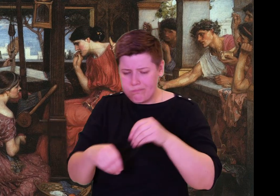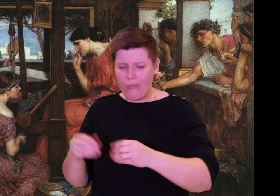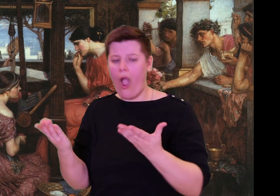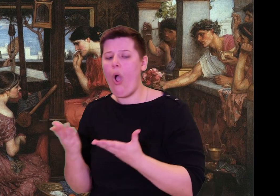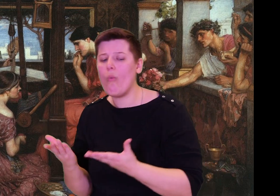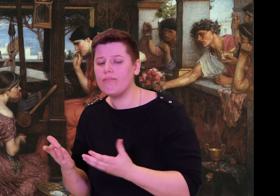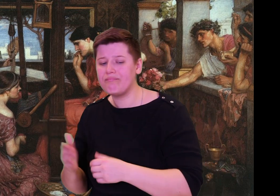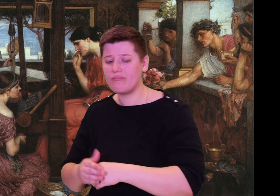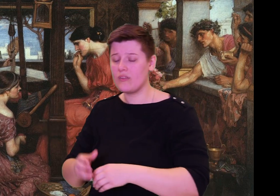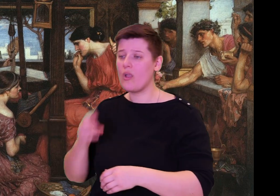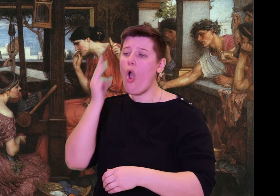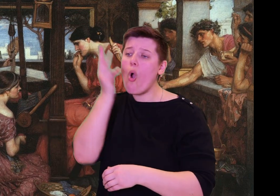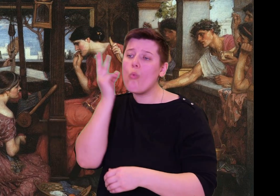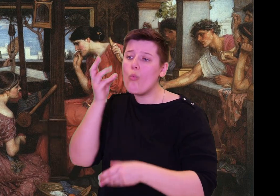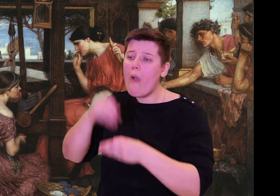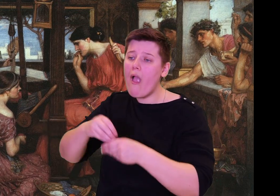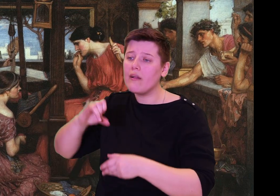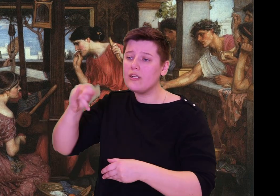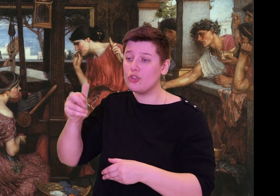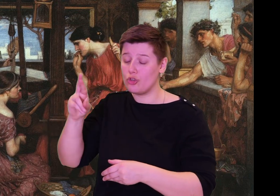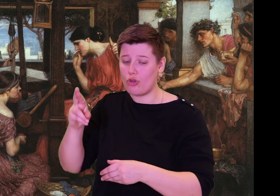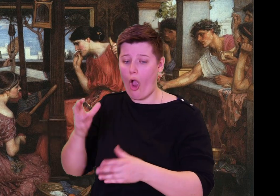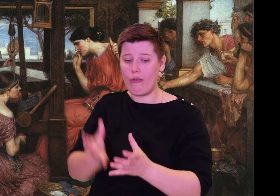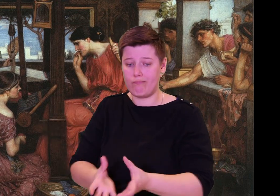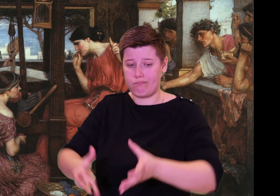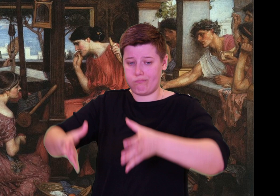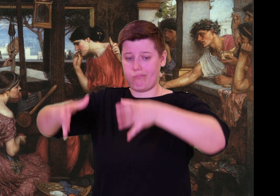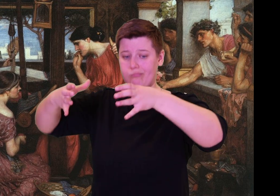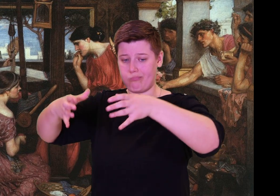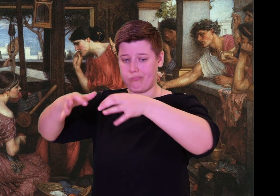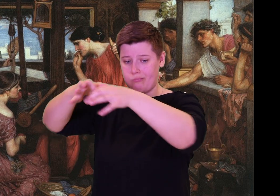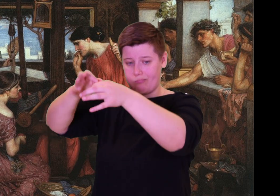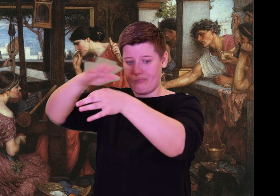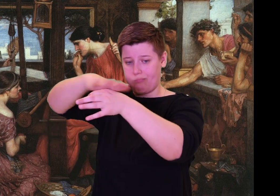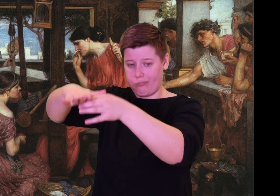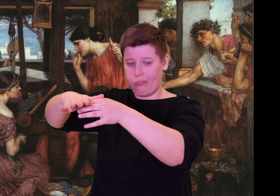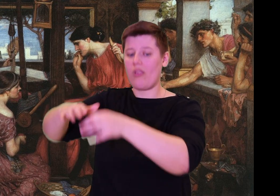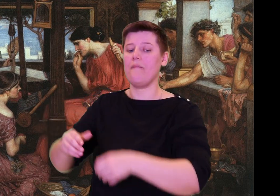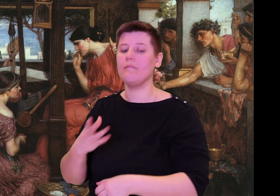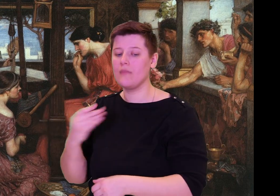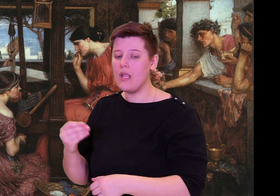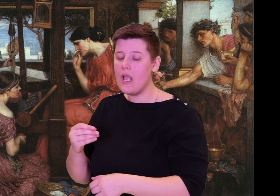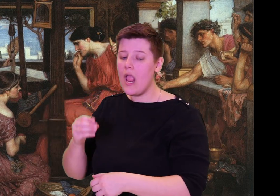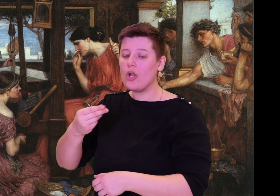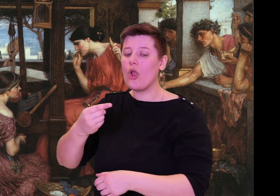I will equip a good swift ship for you. Now go back home to where those suitors are,